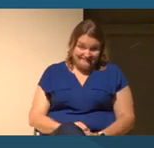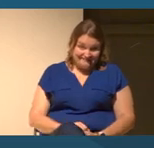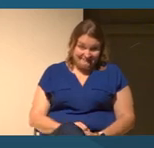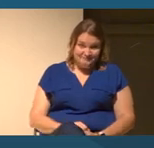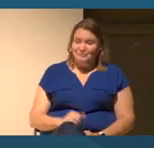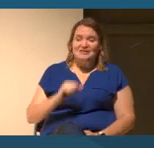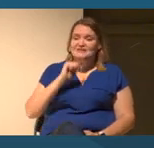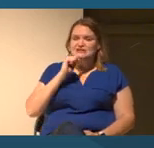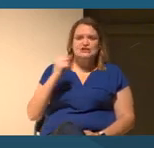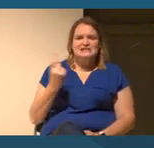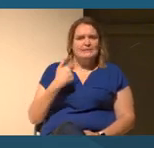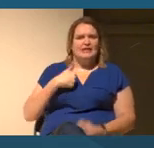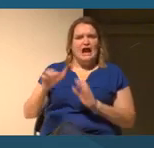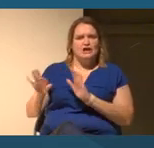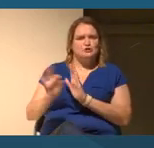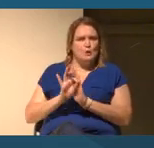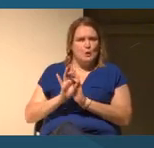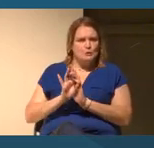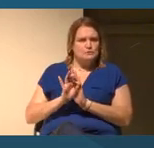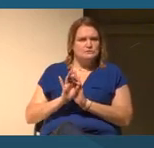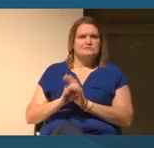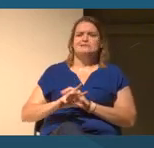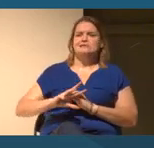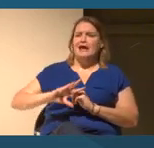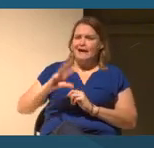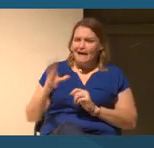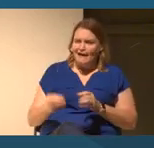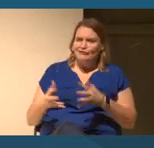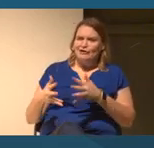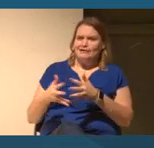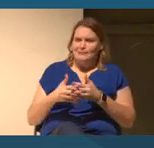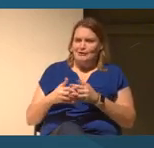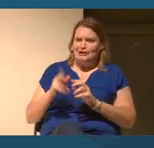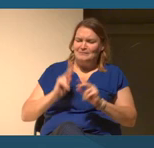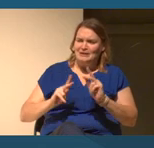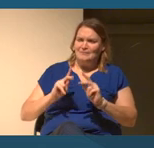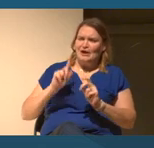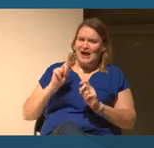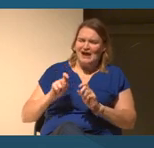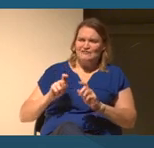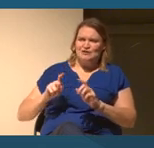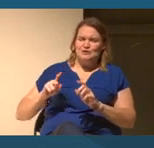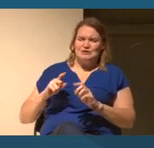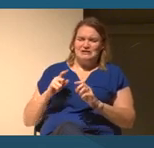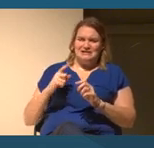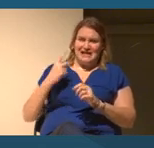And much of the history of African-Americans is working their ways out of various levels